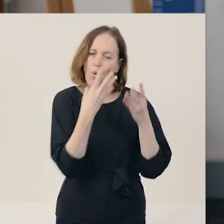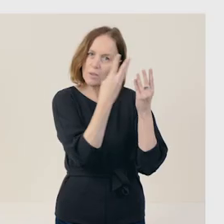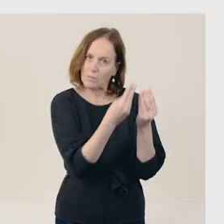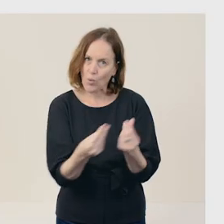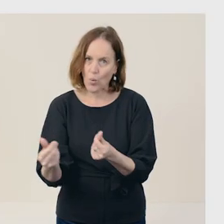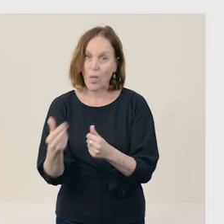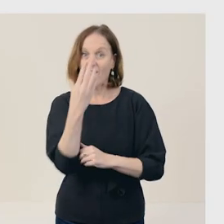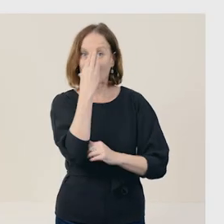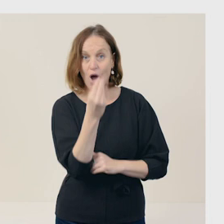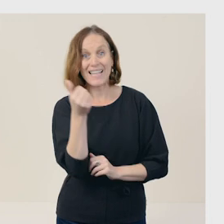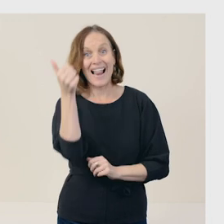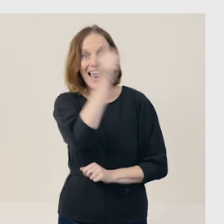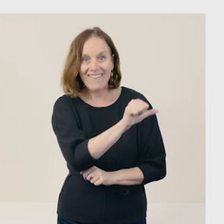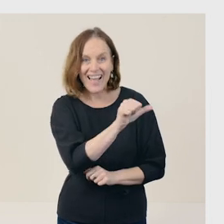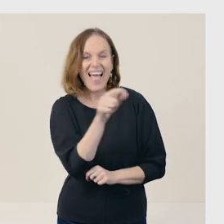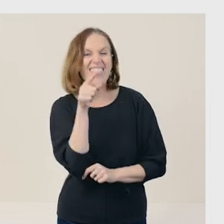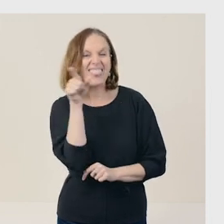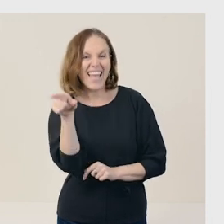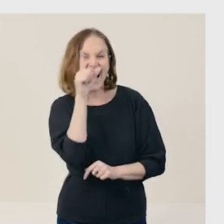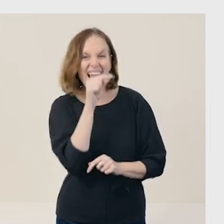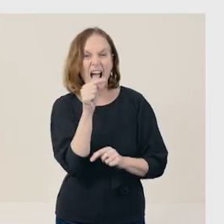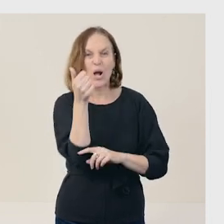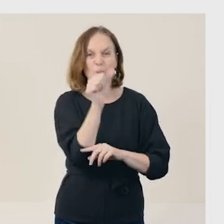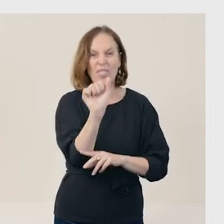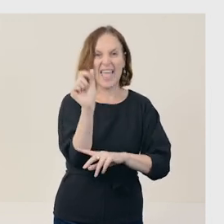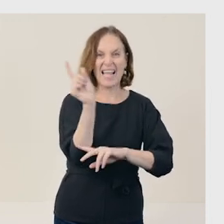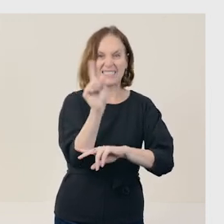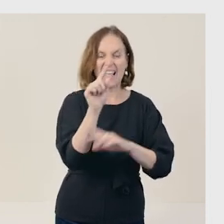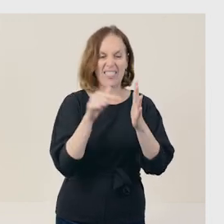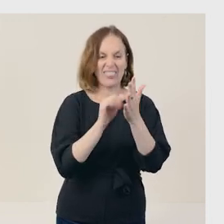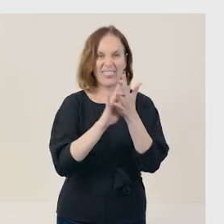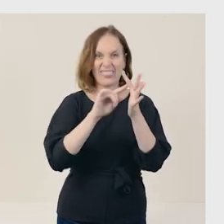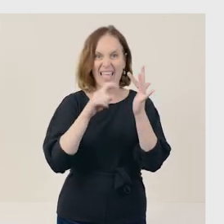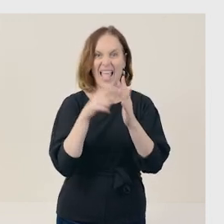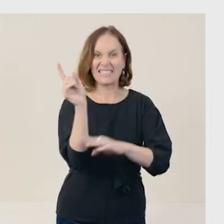Foxes are clever, because they can use their bushy tails to double back on their tracks,